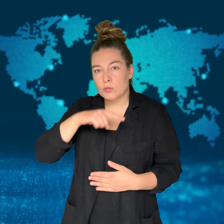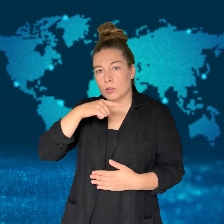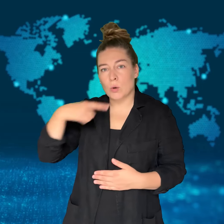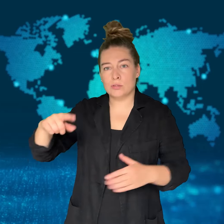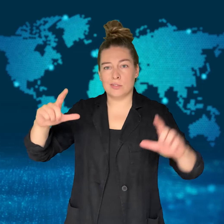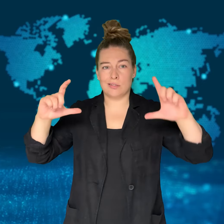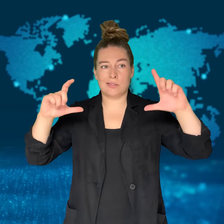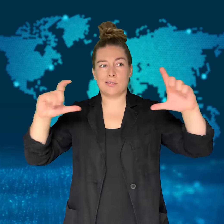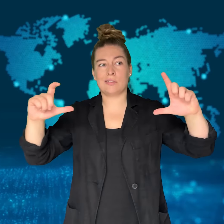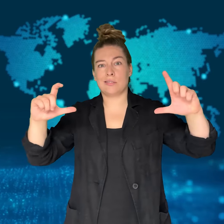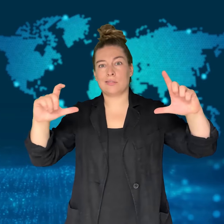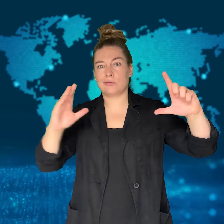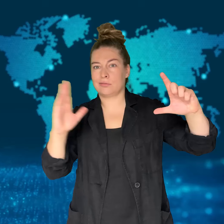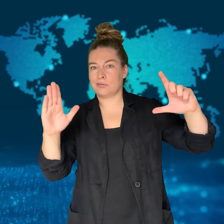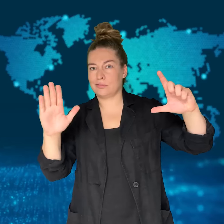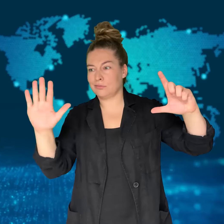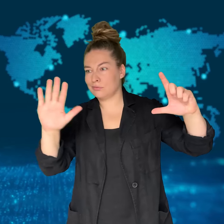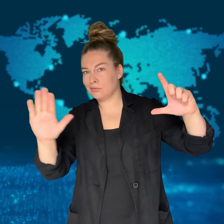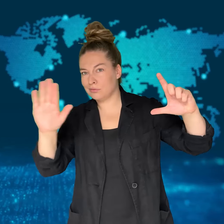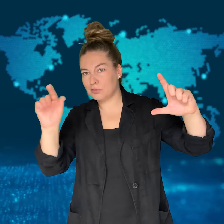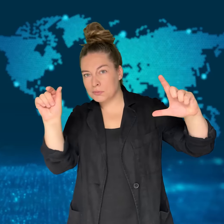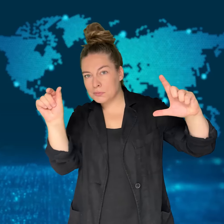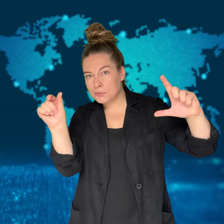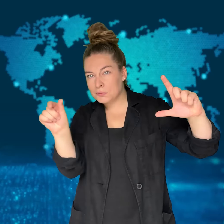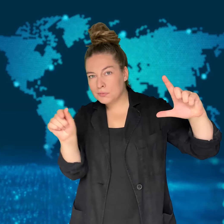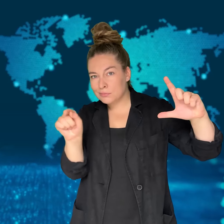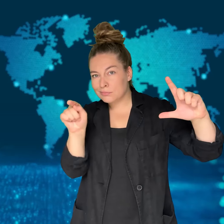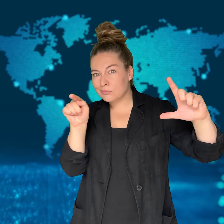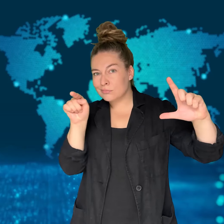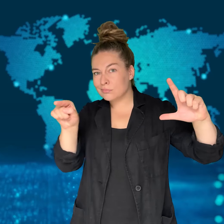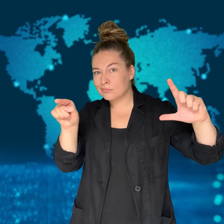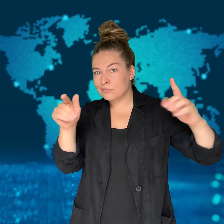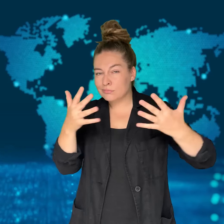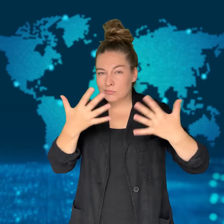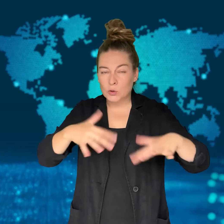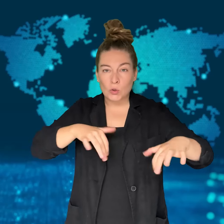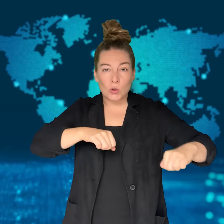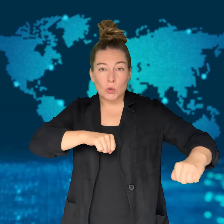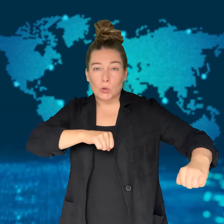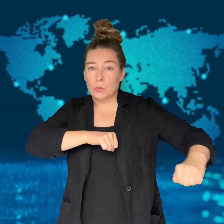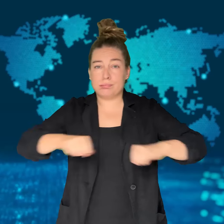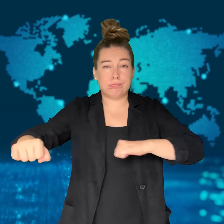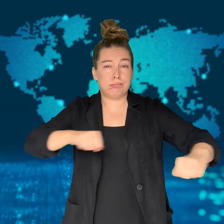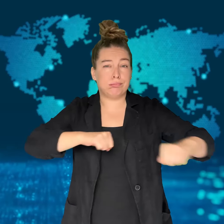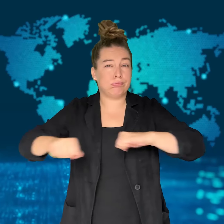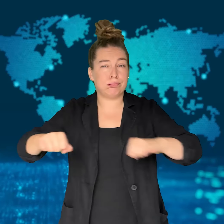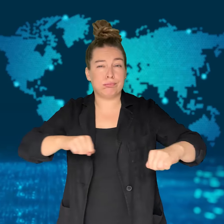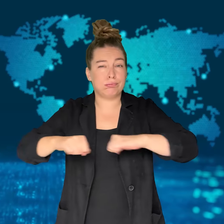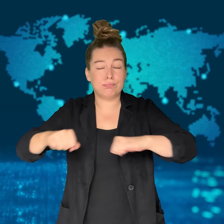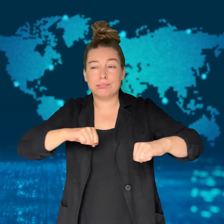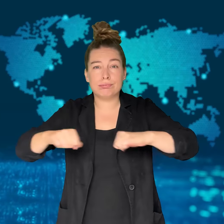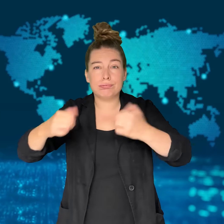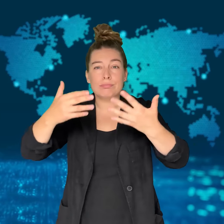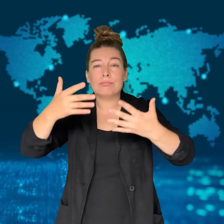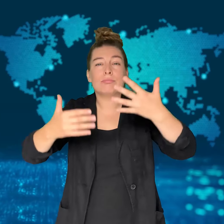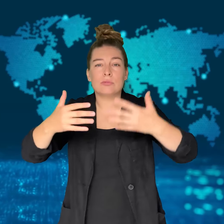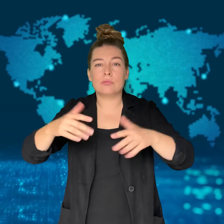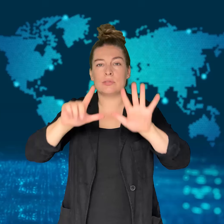[MONIKA]: A magnitude 7.0 earthquake has hit Russia's eastern coast.